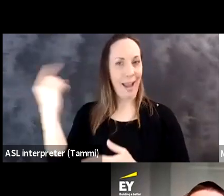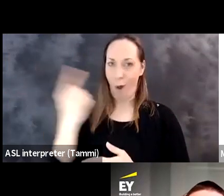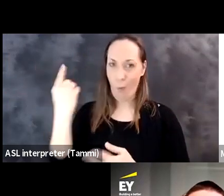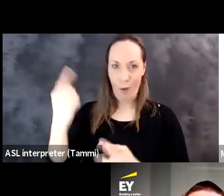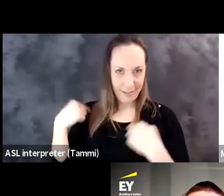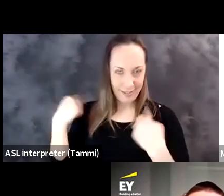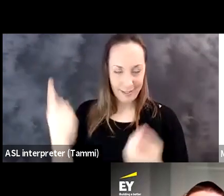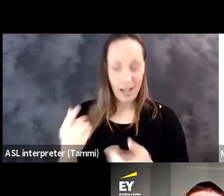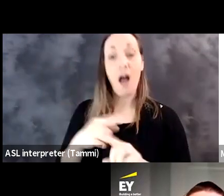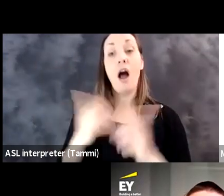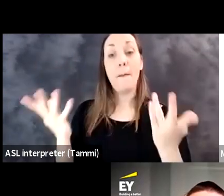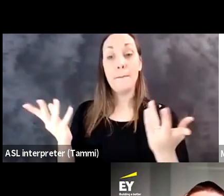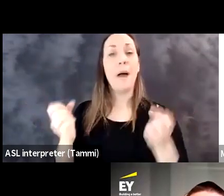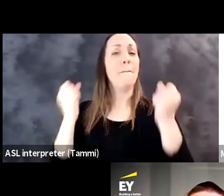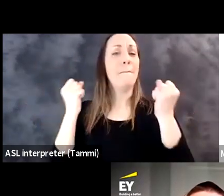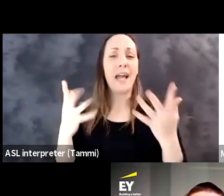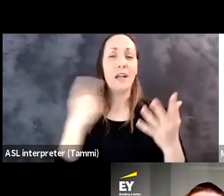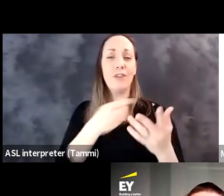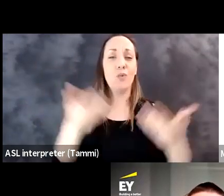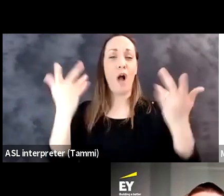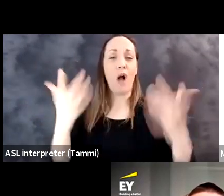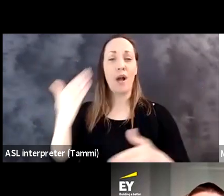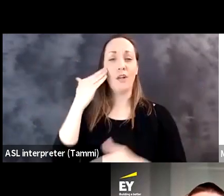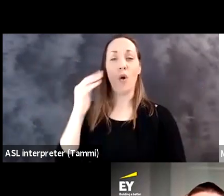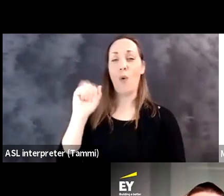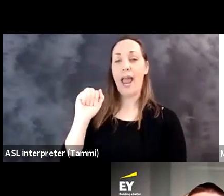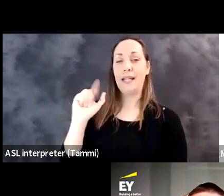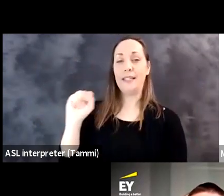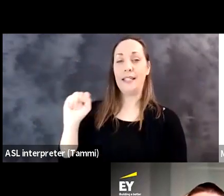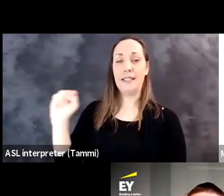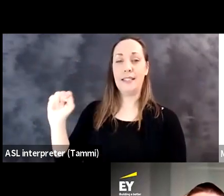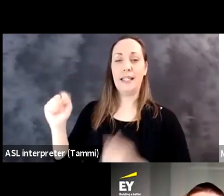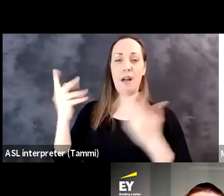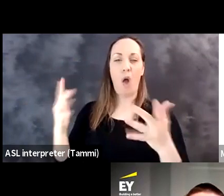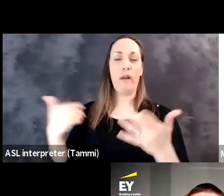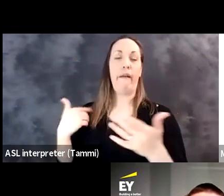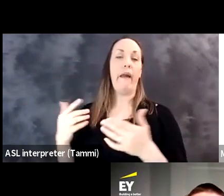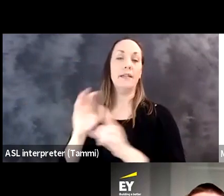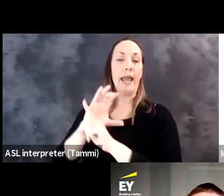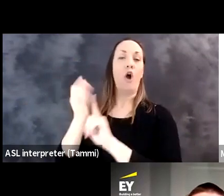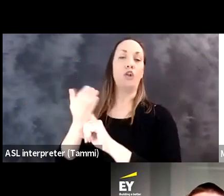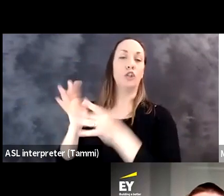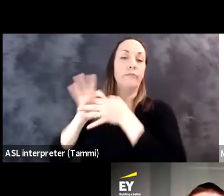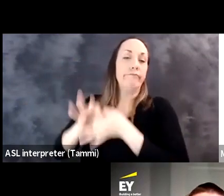today.